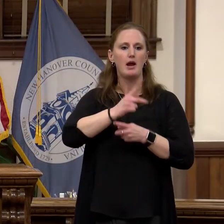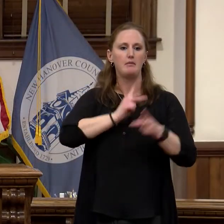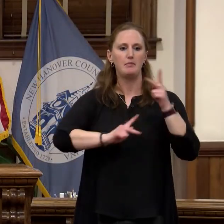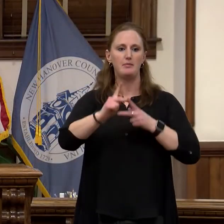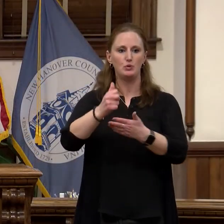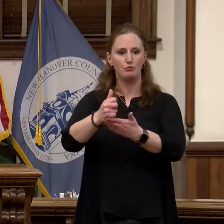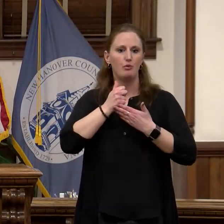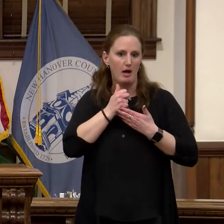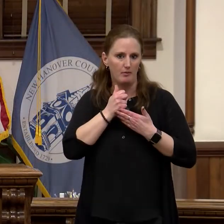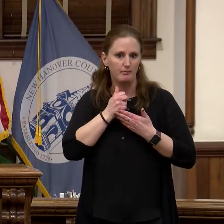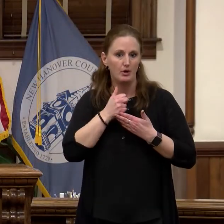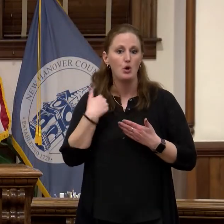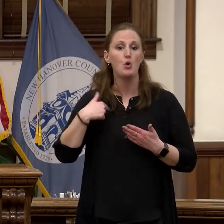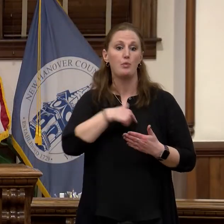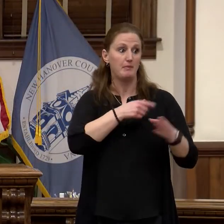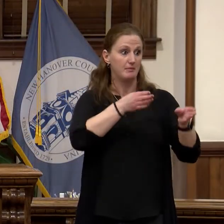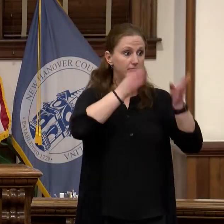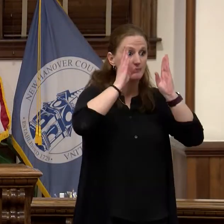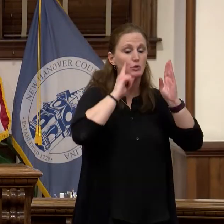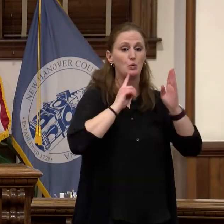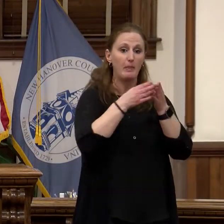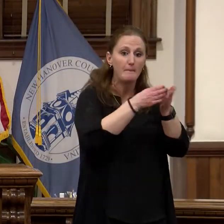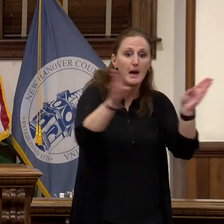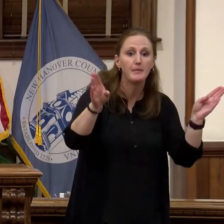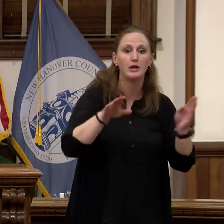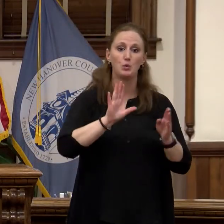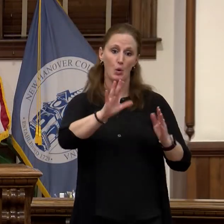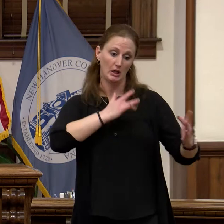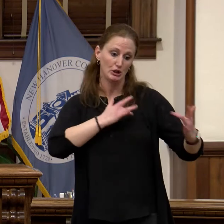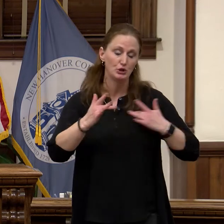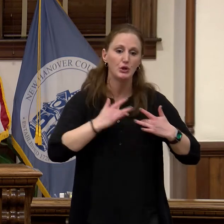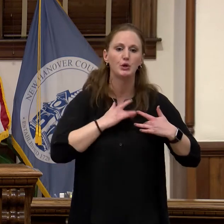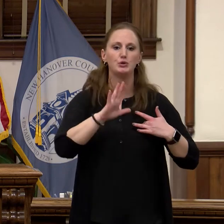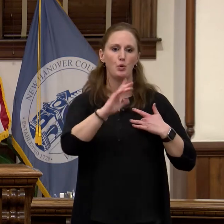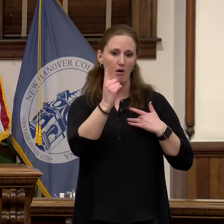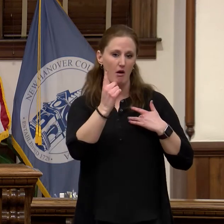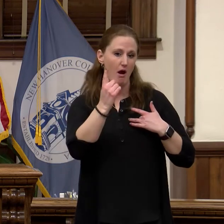listening to the public your concerns your ideas and we are taking our time to